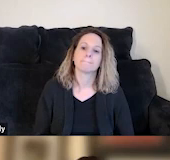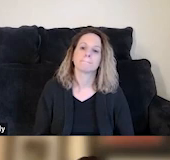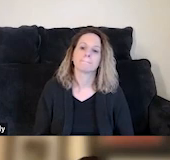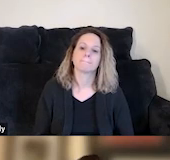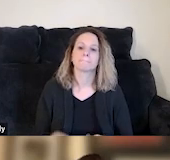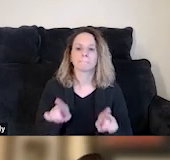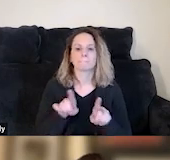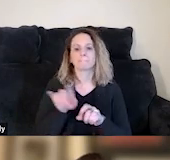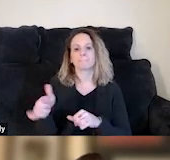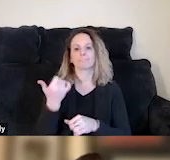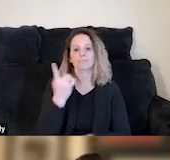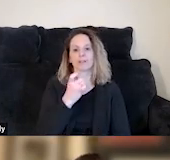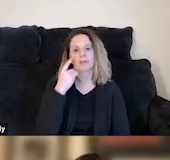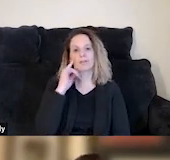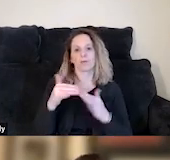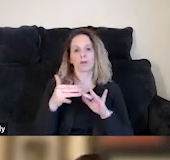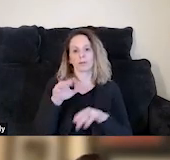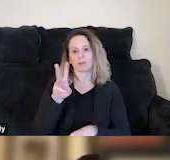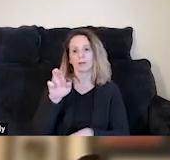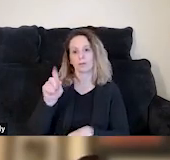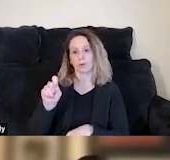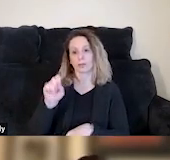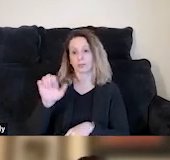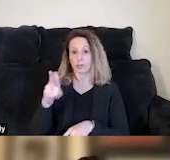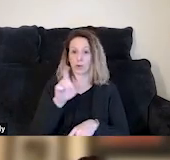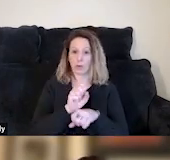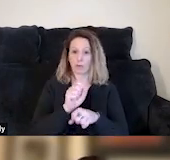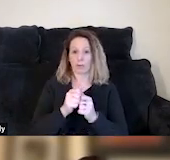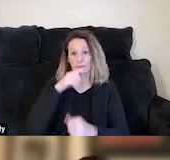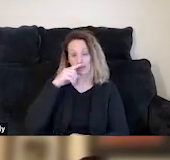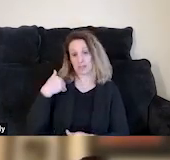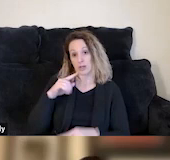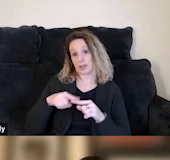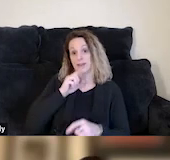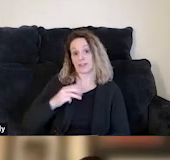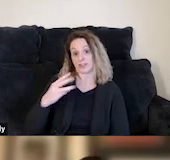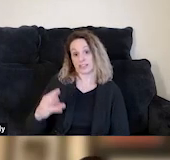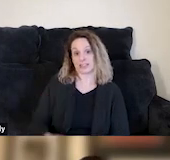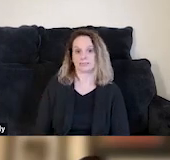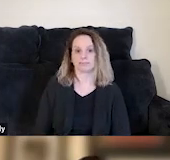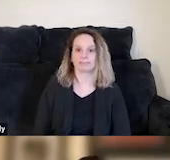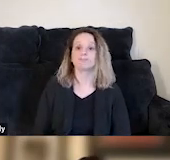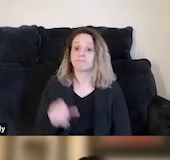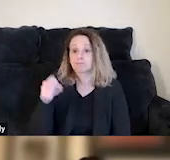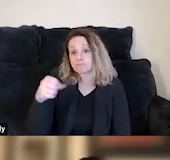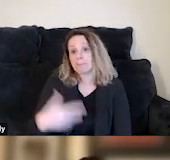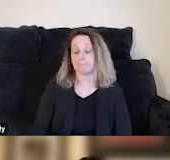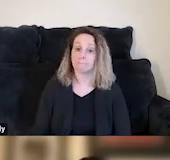Another question for Community Works, "Do you all work with kids younger than 16?" We do in a few different capacities.